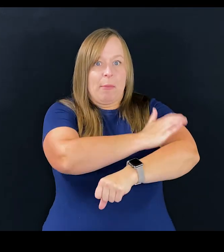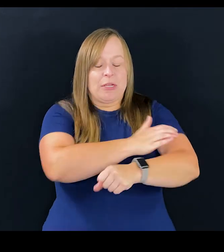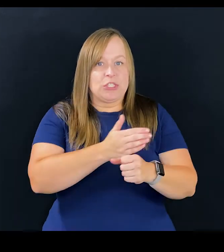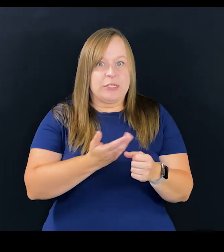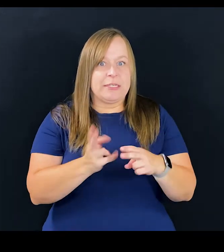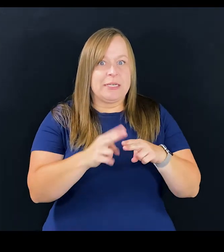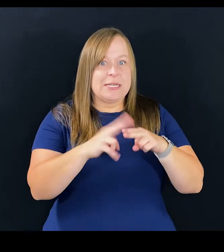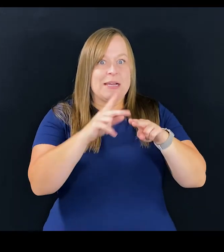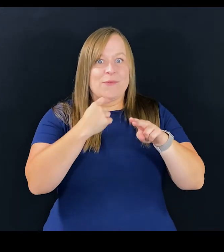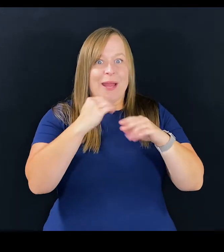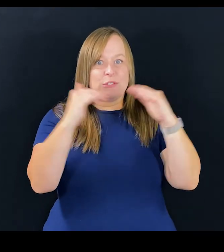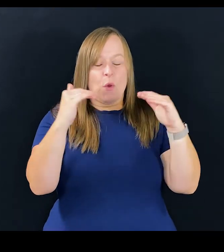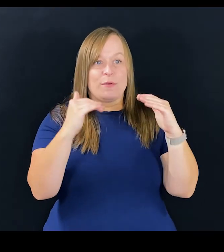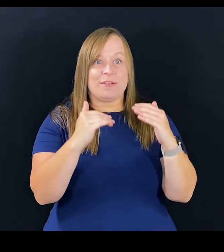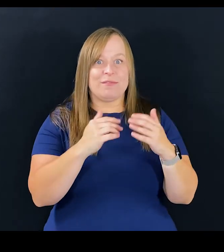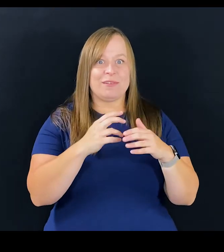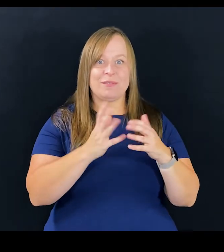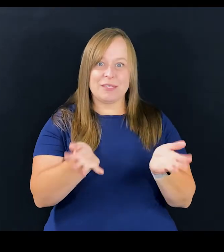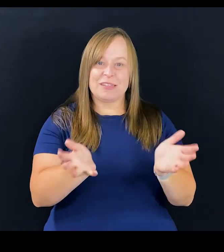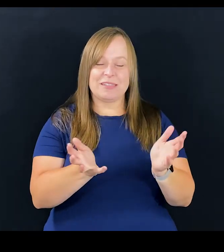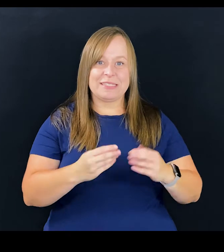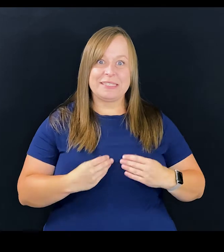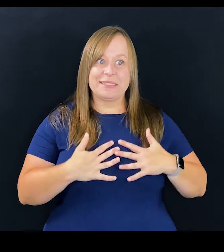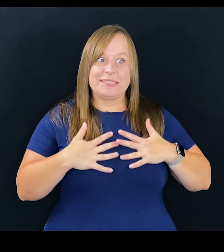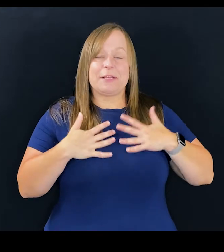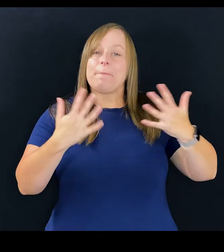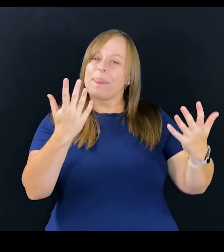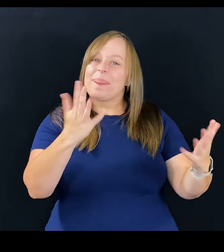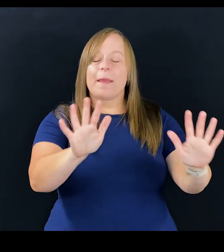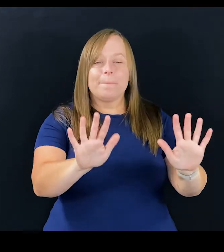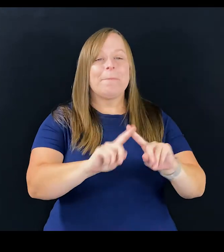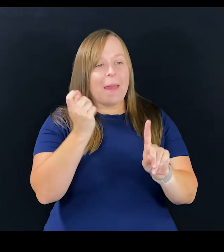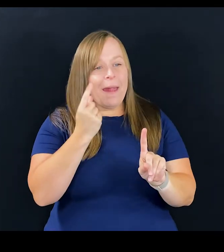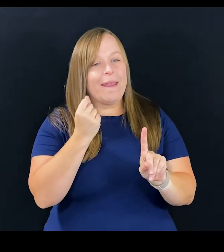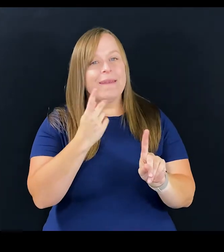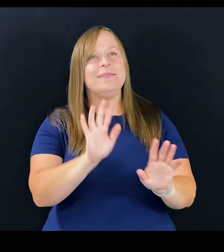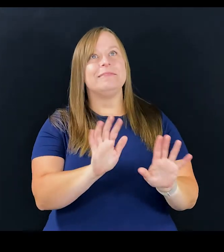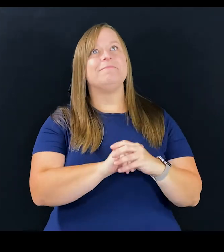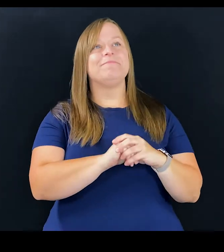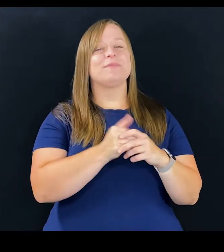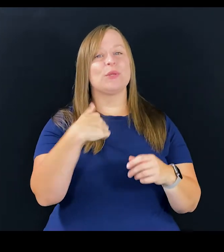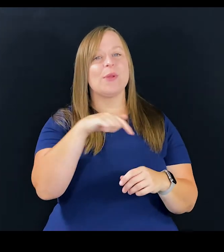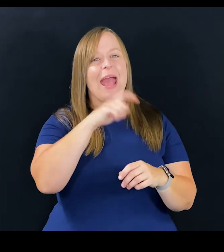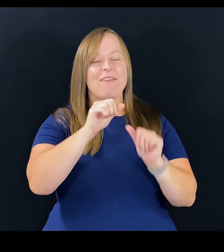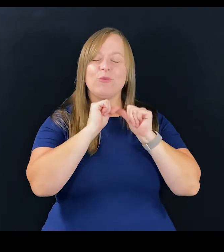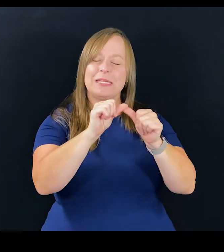getting into that red zone when you start talking about these things, but we have to continue